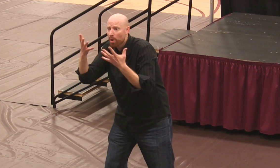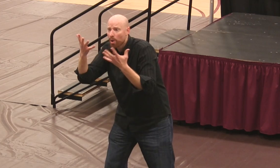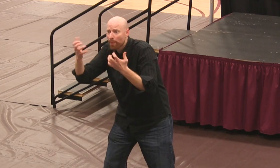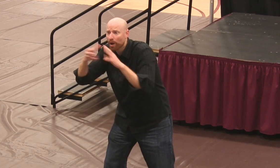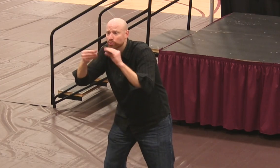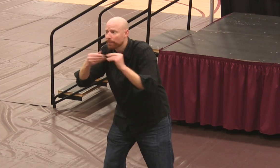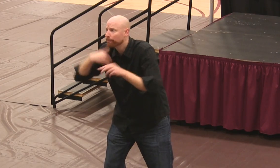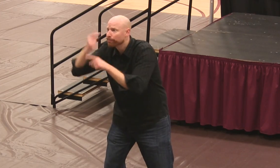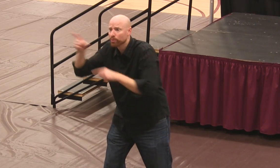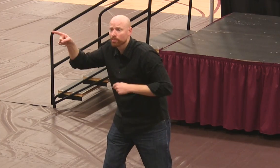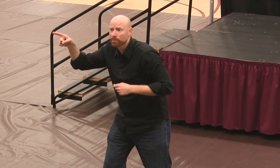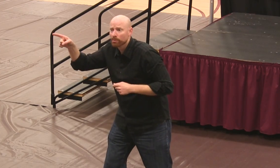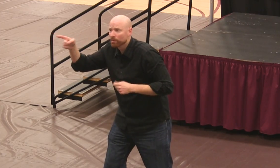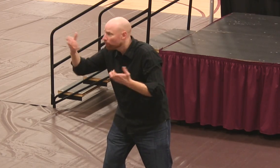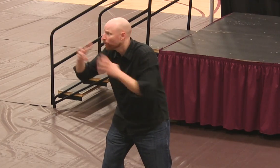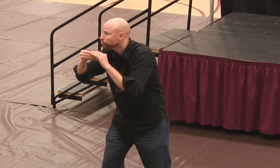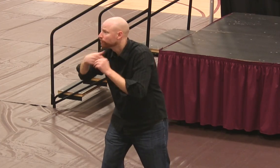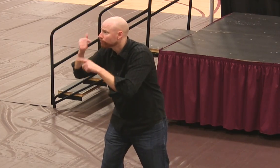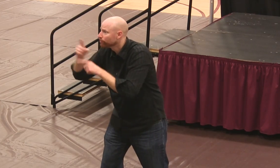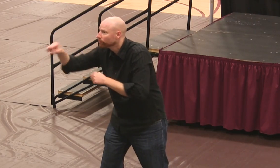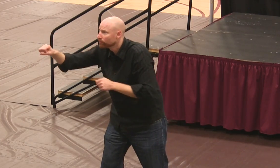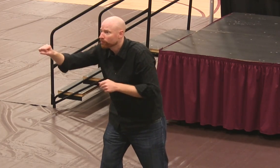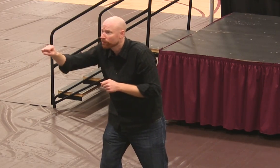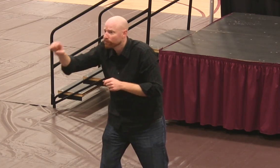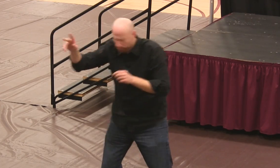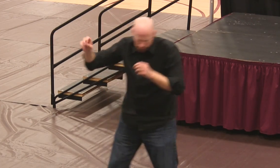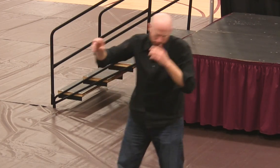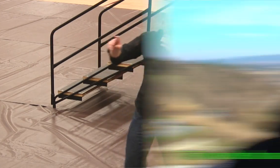Anybody here want to see a story about my brother? Alright!...